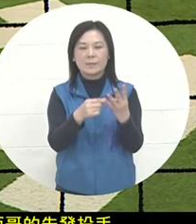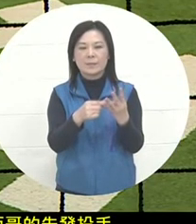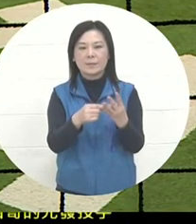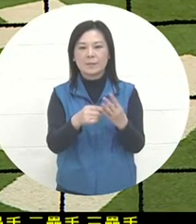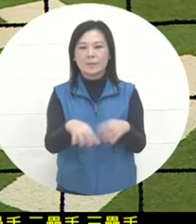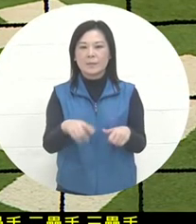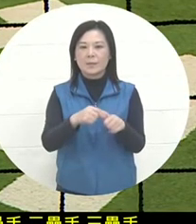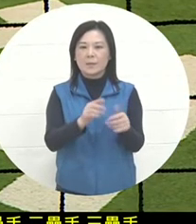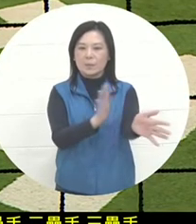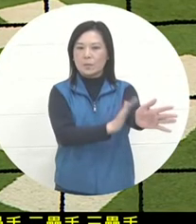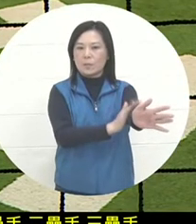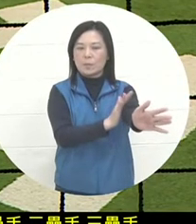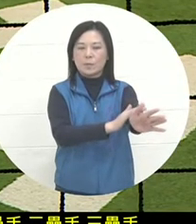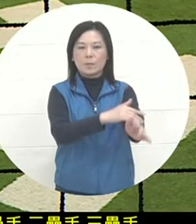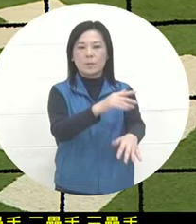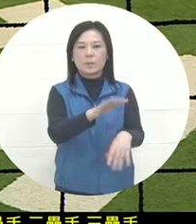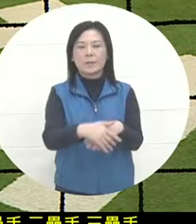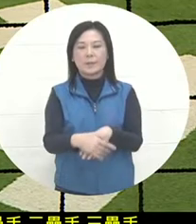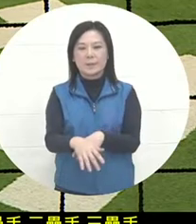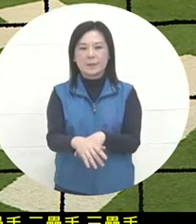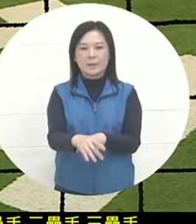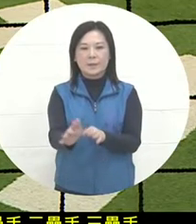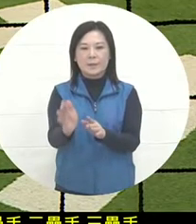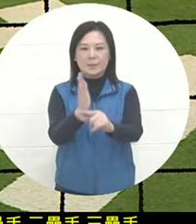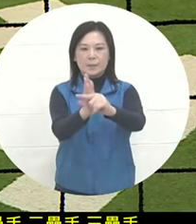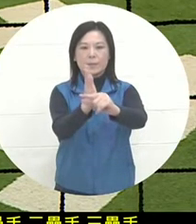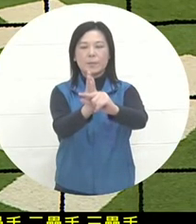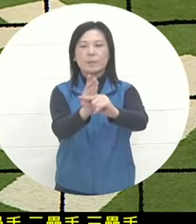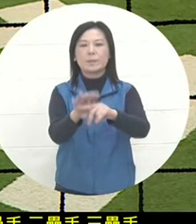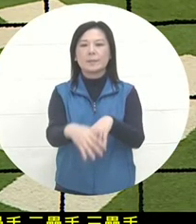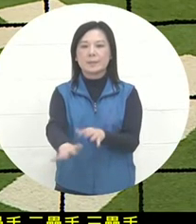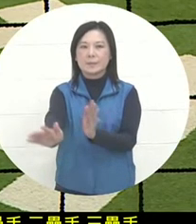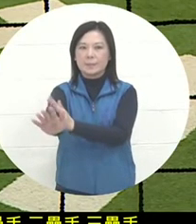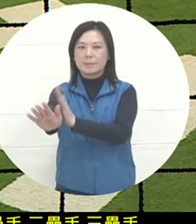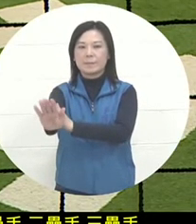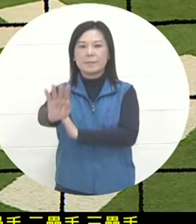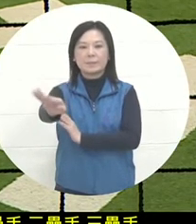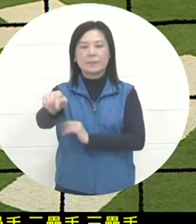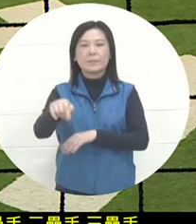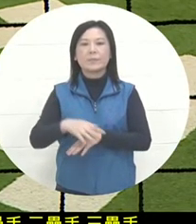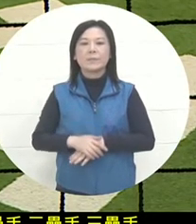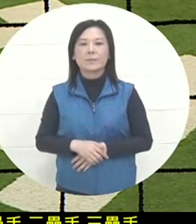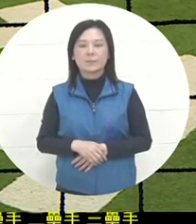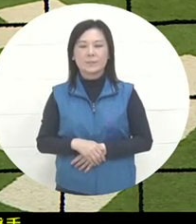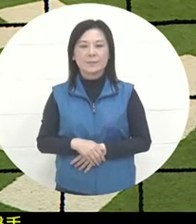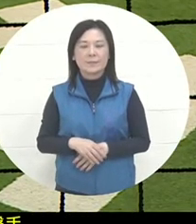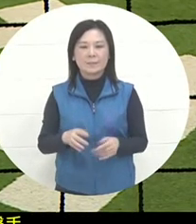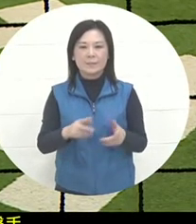first to left field, Gutierres's first to center field, and Madvino's first to right field. Today, Hannandez was in charge of